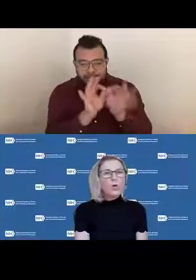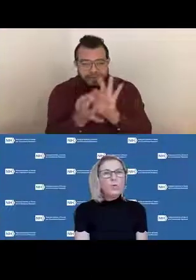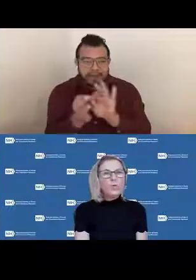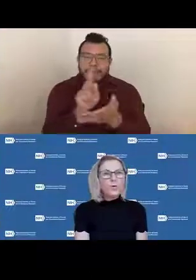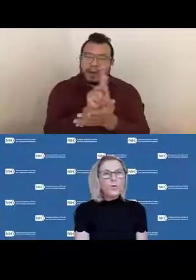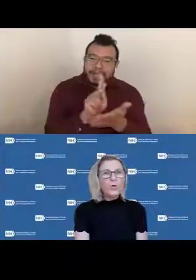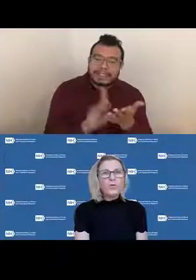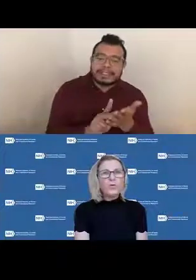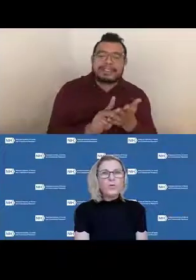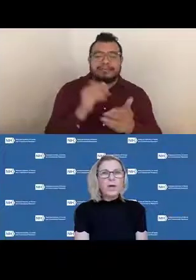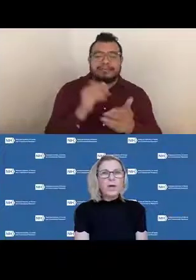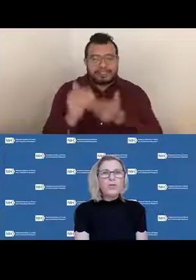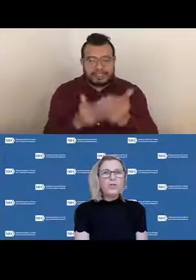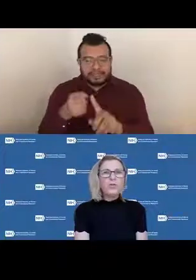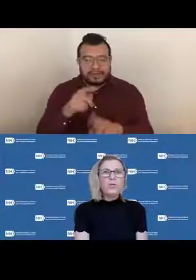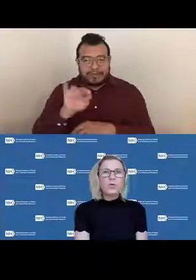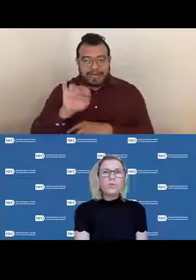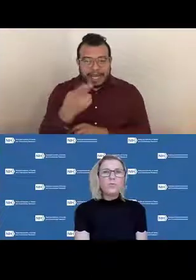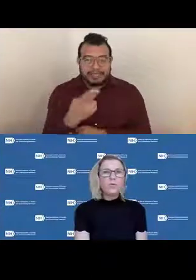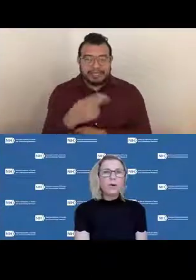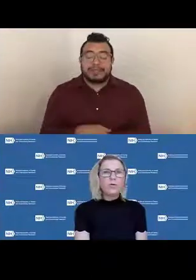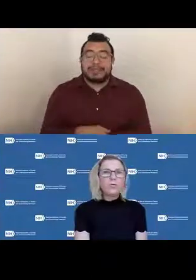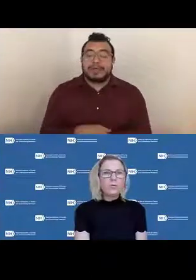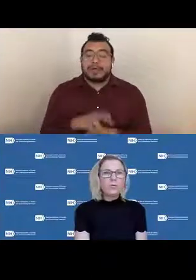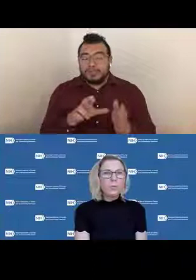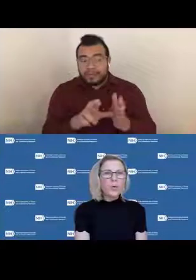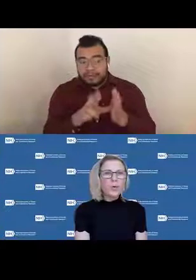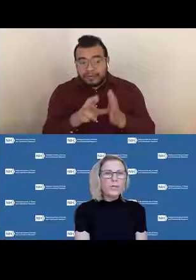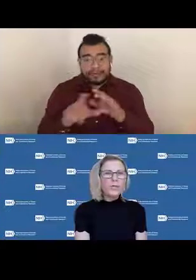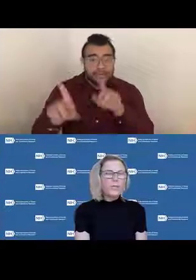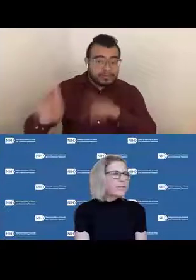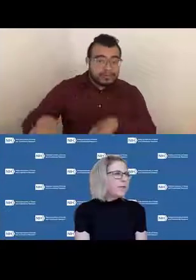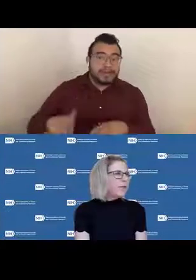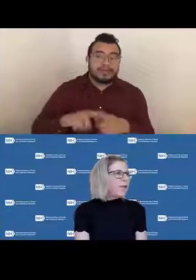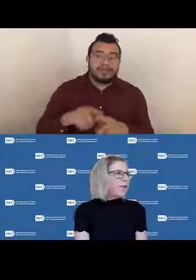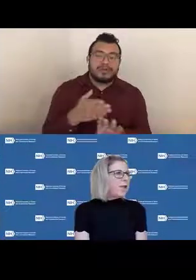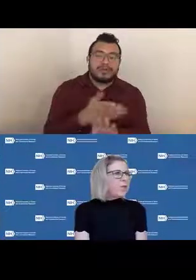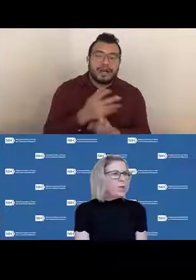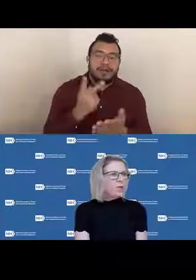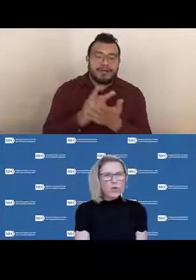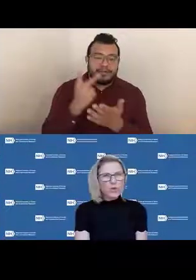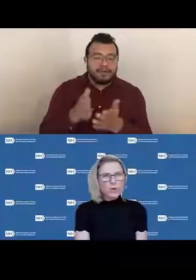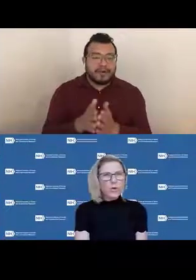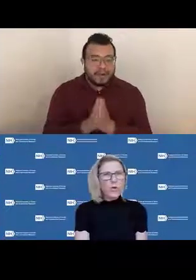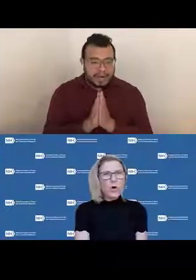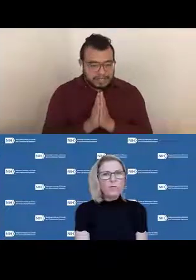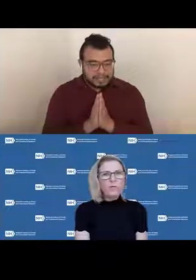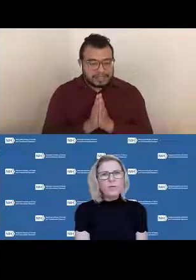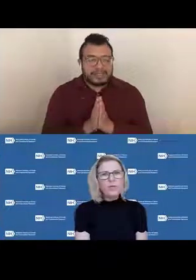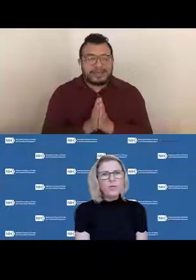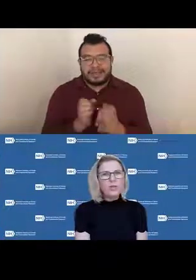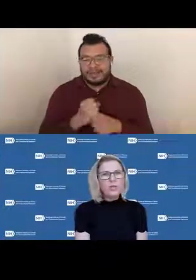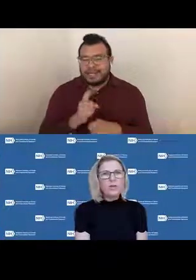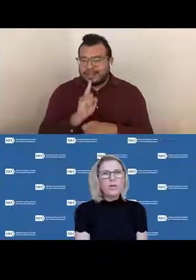We review and respond to grantee prior approval requests, and we assure that all documentation